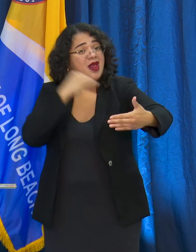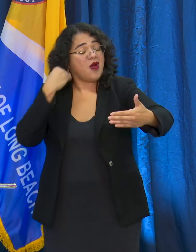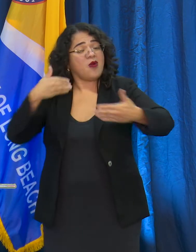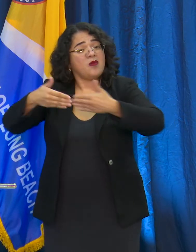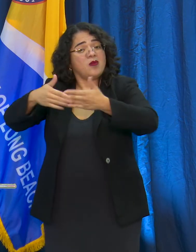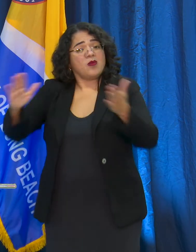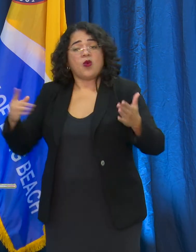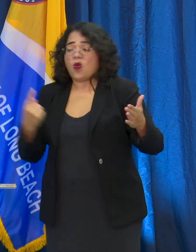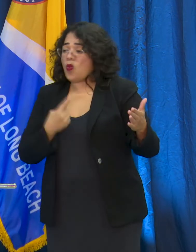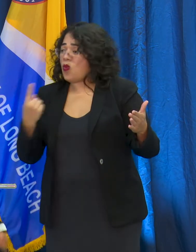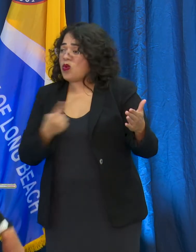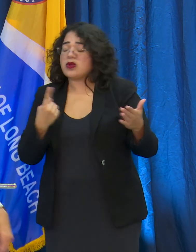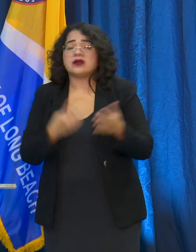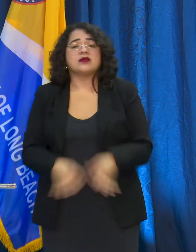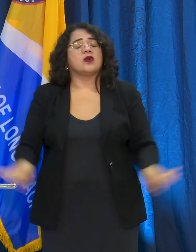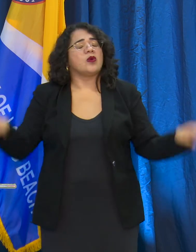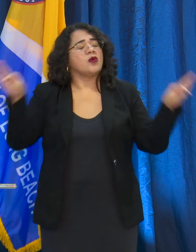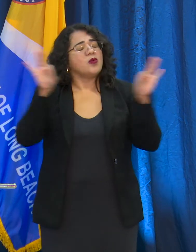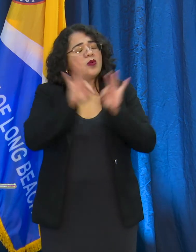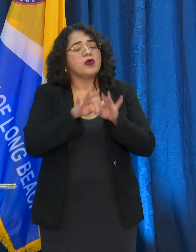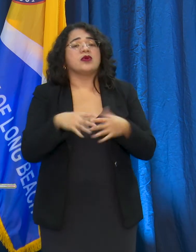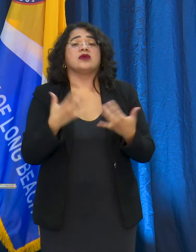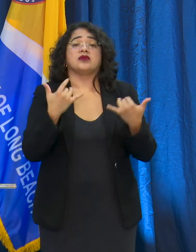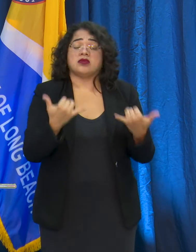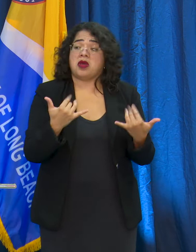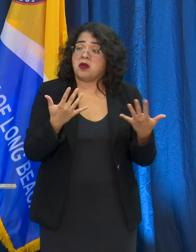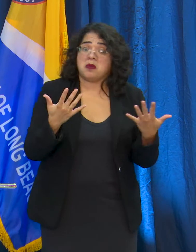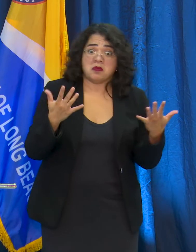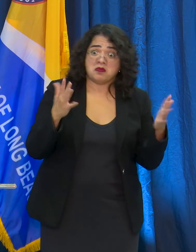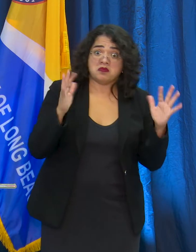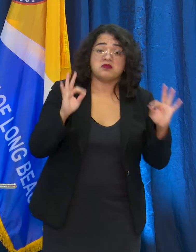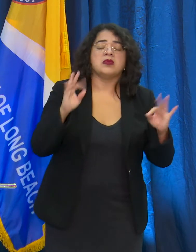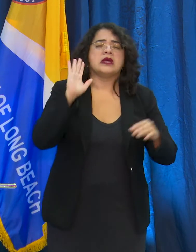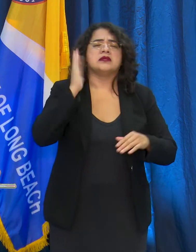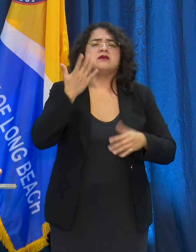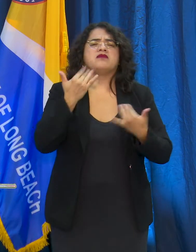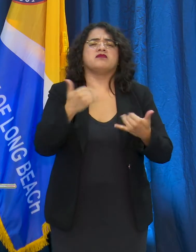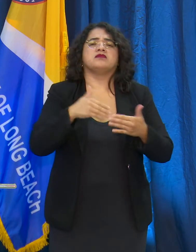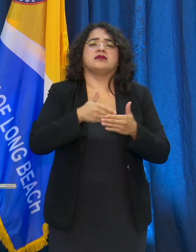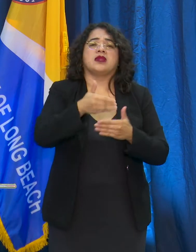With that I'd like to wrap up and we're open for any questions, thank you.